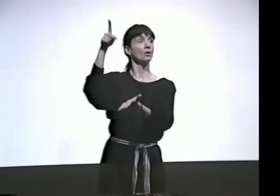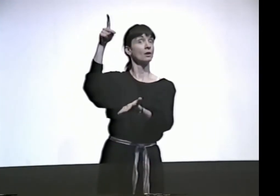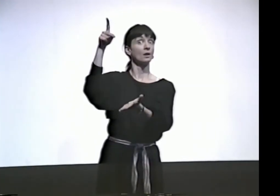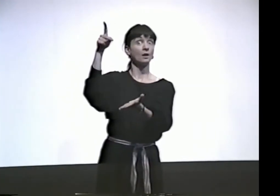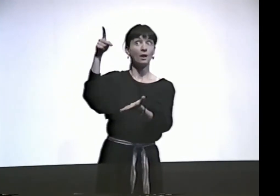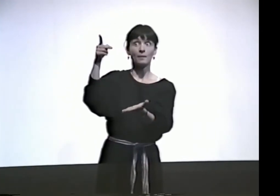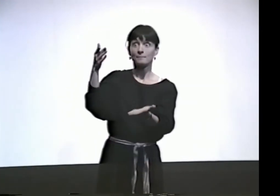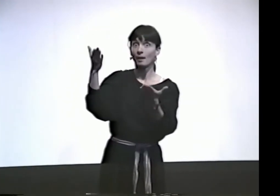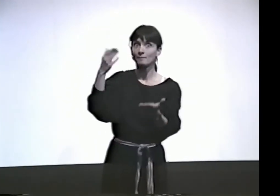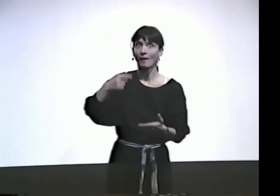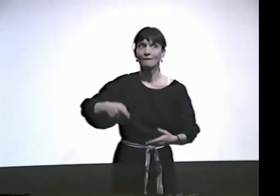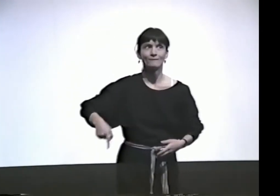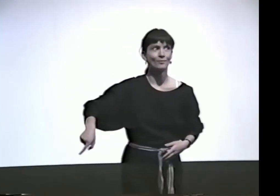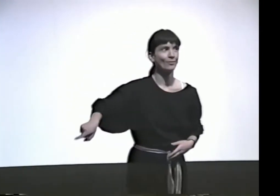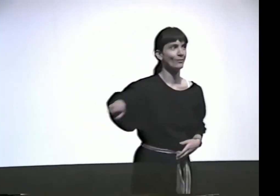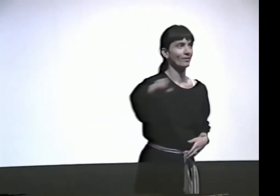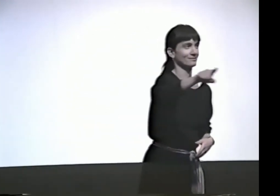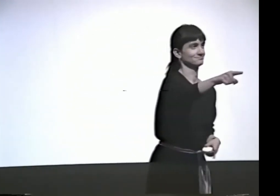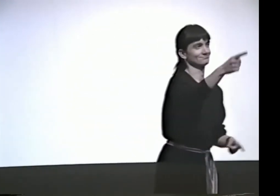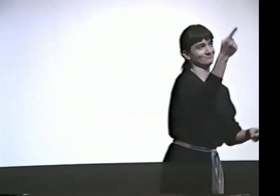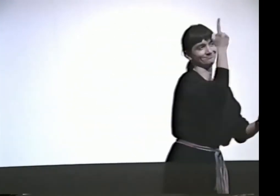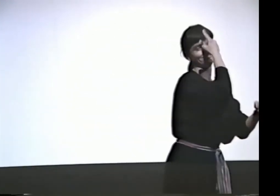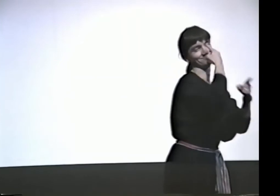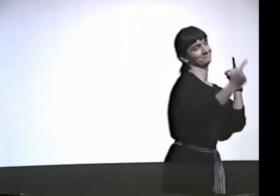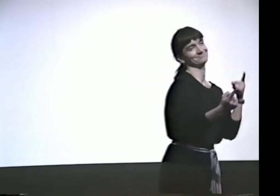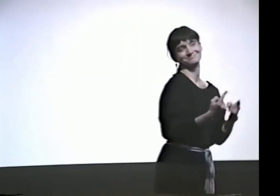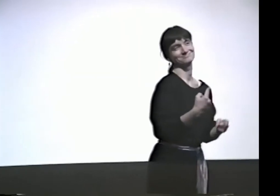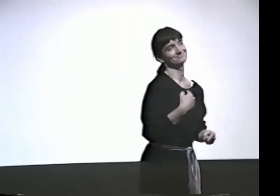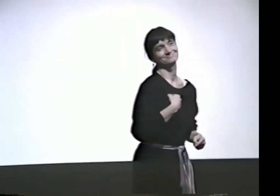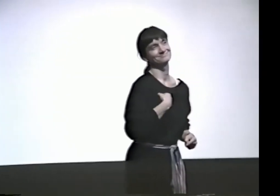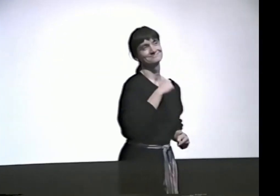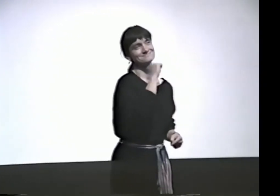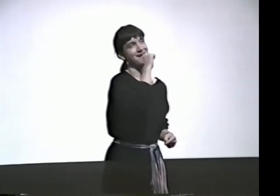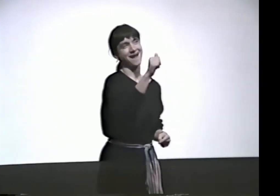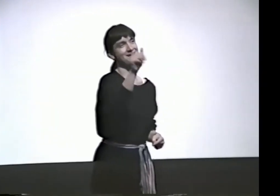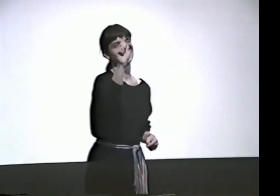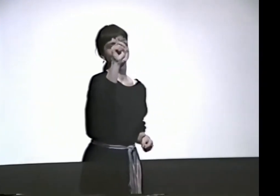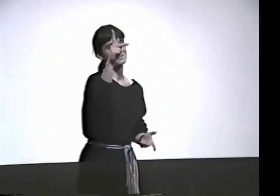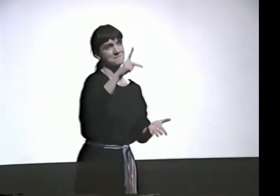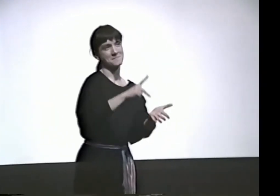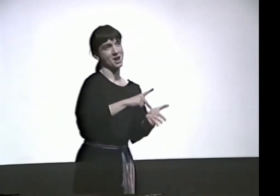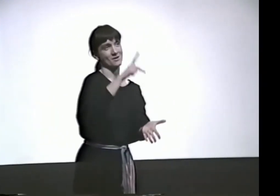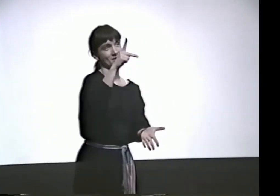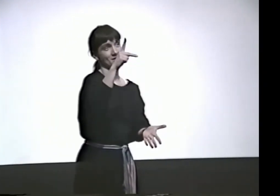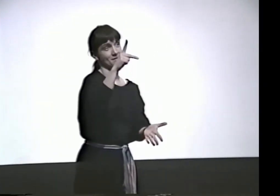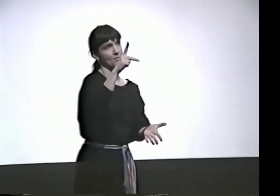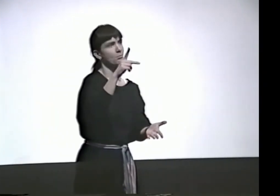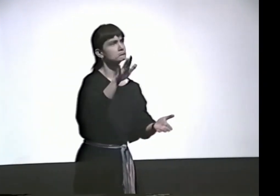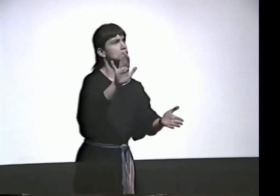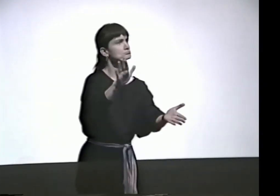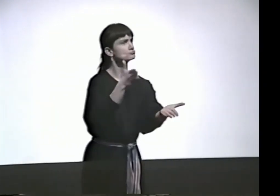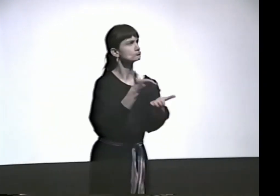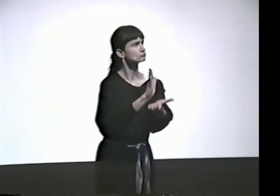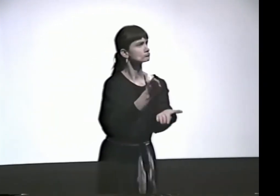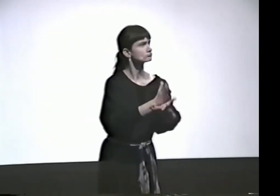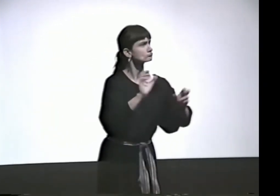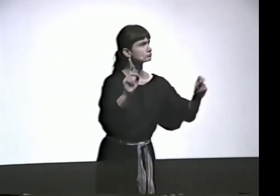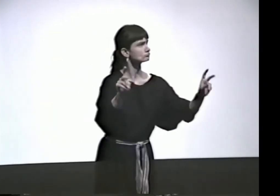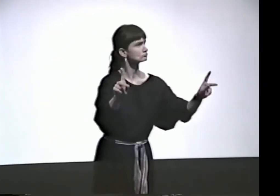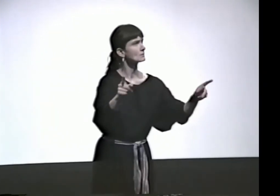I CAN SAY THIS IS ASL POETRY. AND IF YOU DISAGREE WITH ME AND YOU SAY, "NO, THAT'S NOT ASL POETRY,"